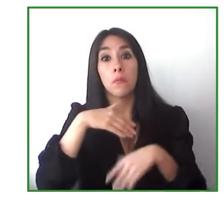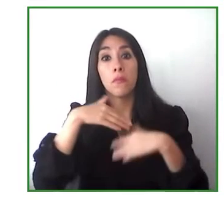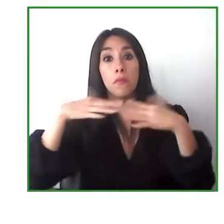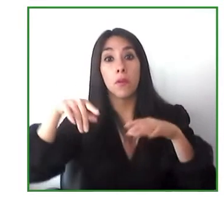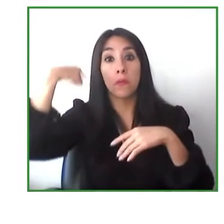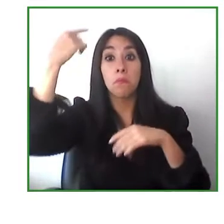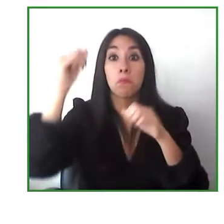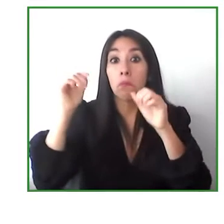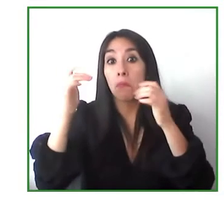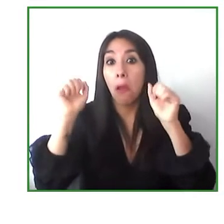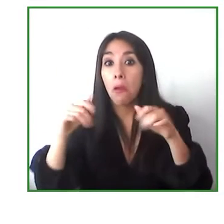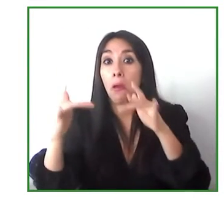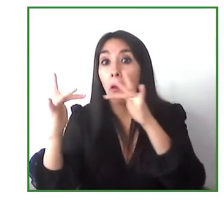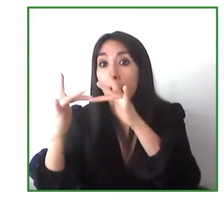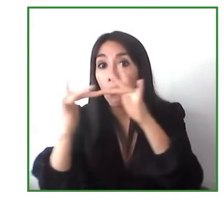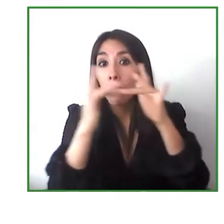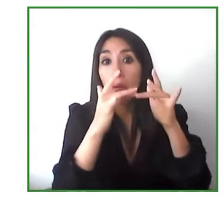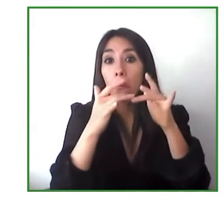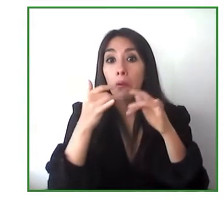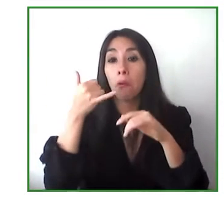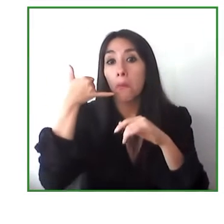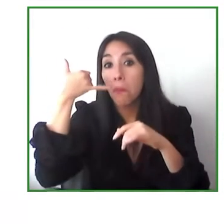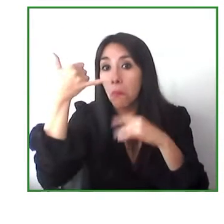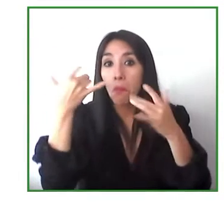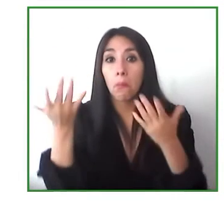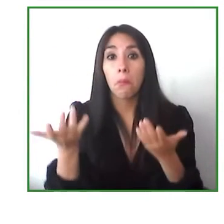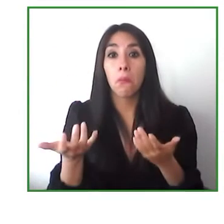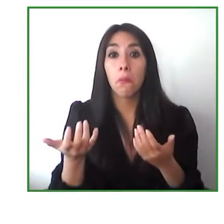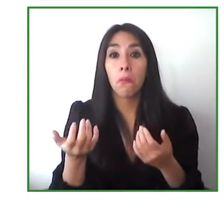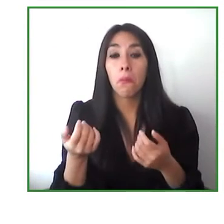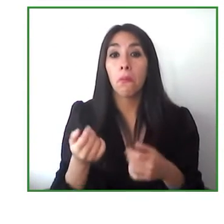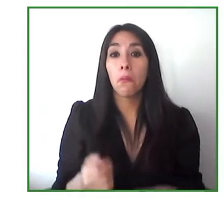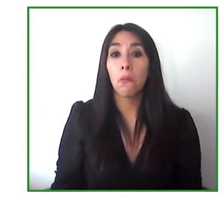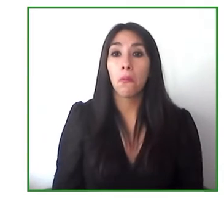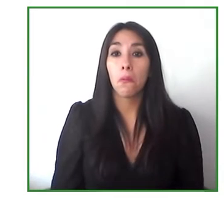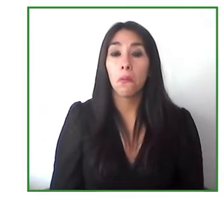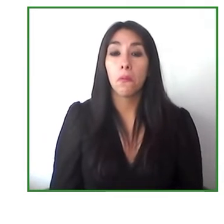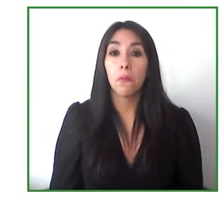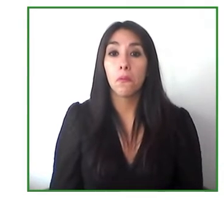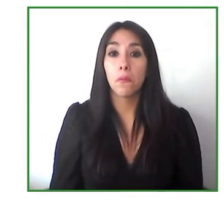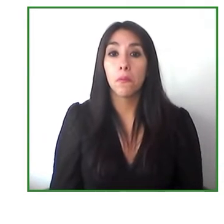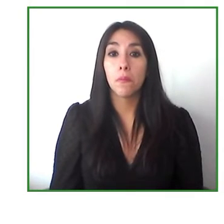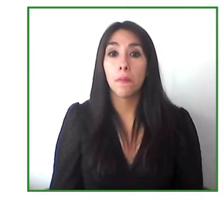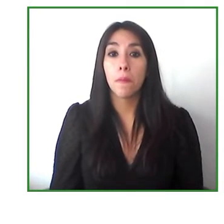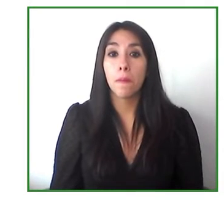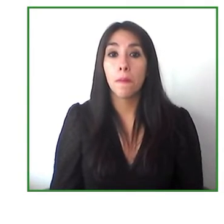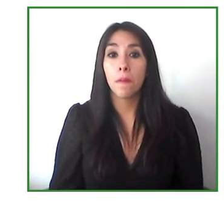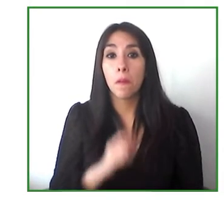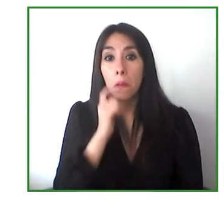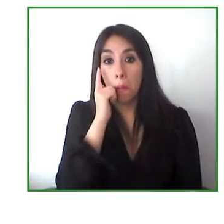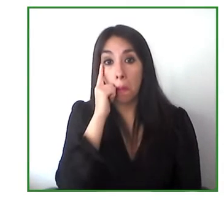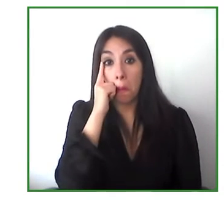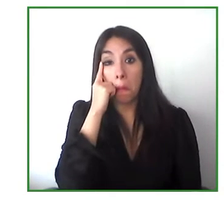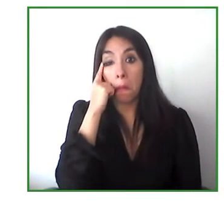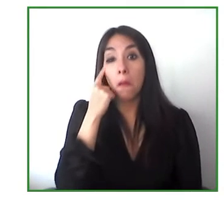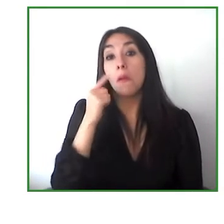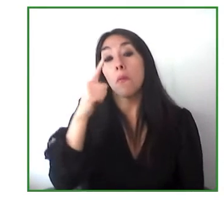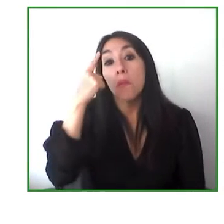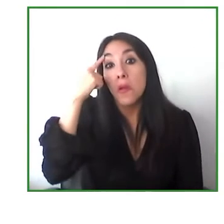after listening to these three organizations we will have a very good opportunity to cooperate